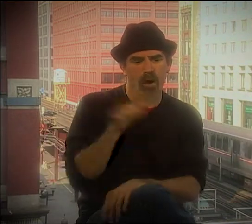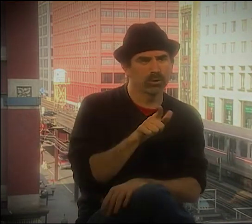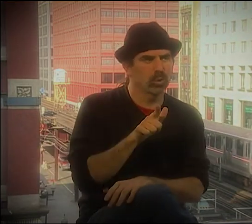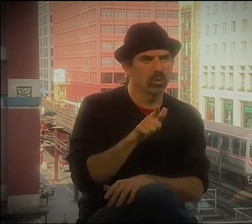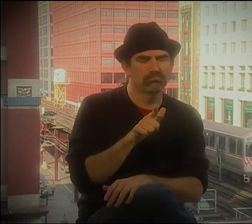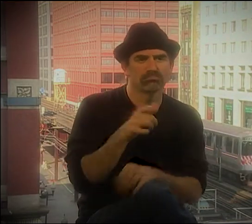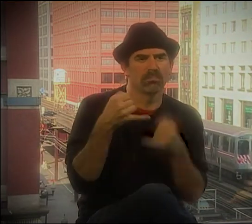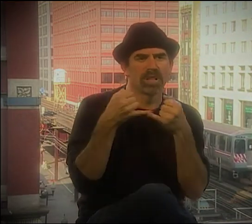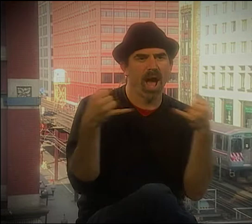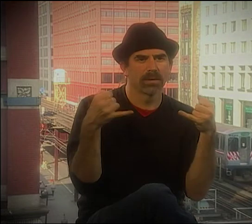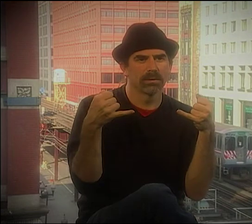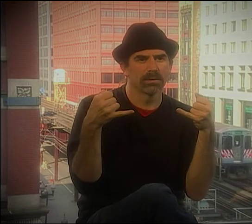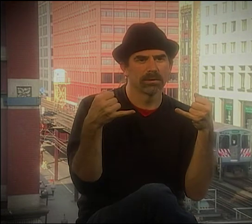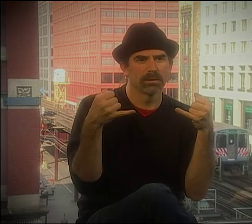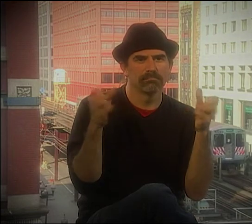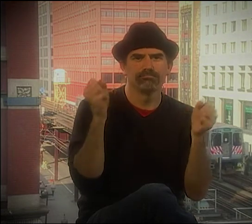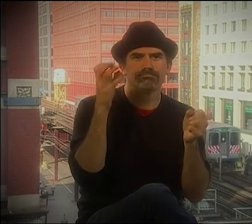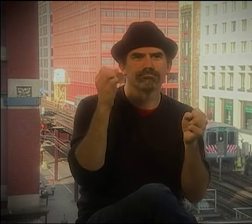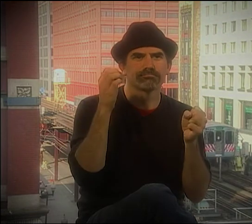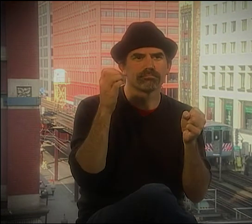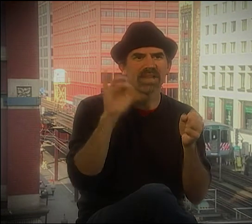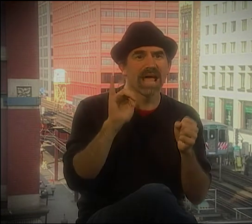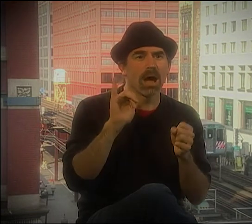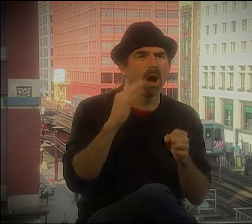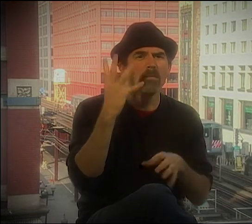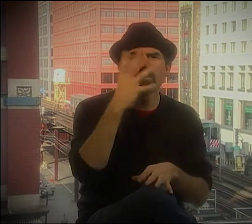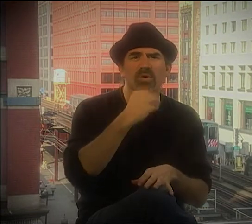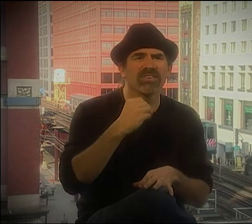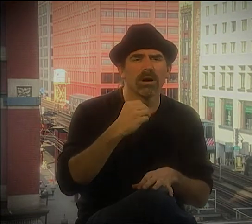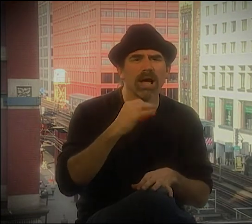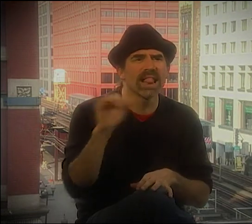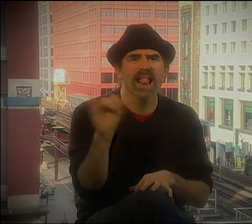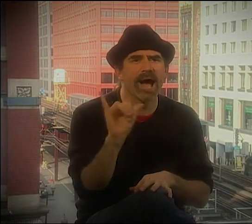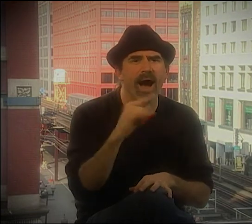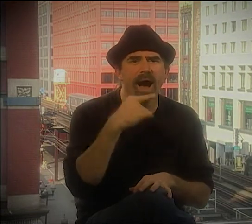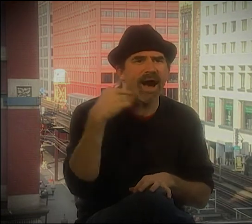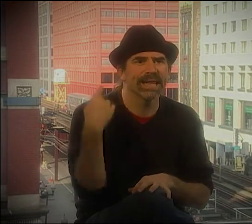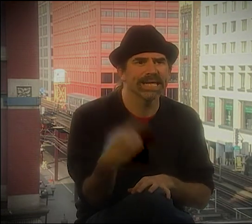PLUS, HE KIND OF LET GO OF SOME OF THOSE CINEMATIC